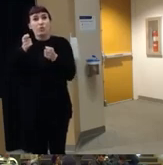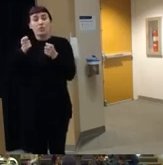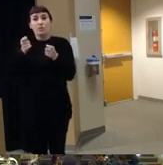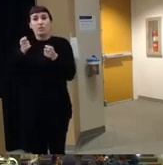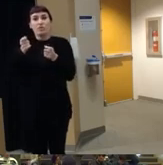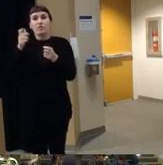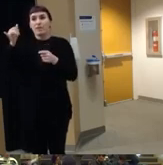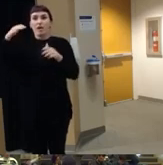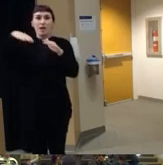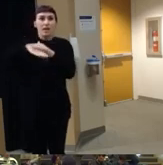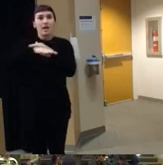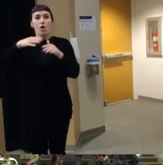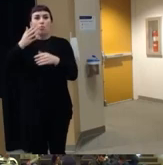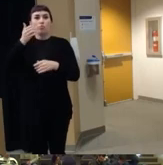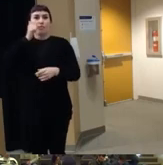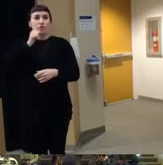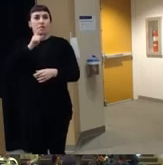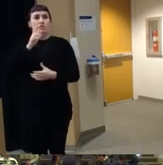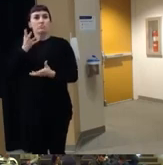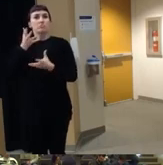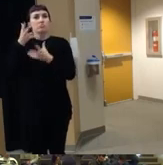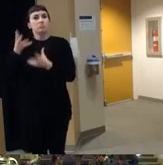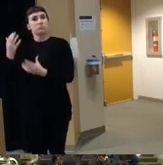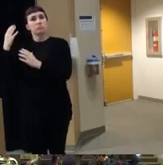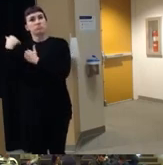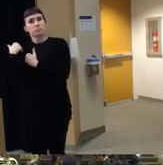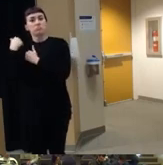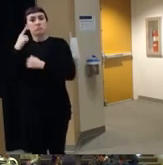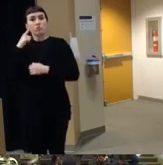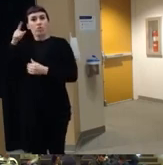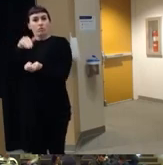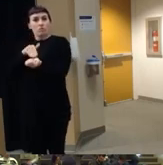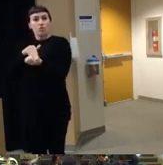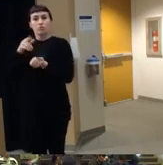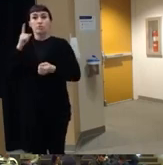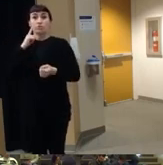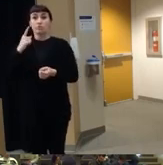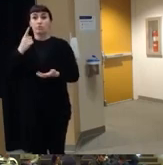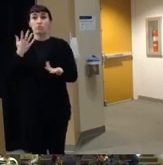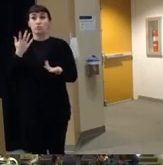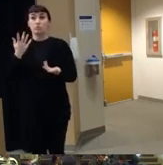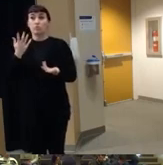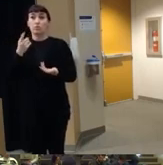day um is heavy um and so you know I you you can tell me better than you you you know better than